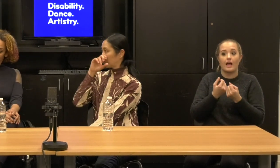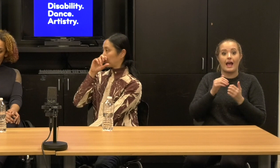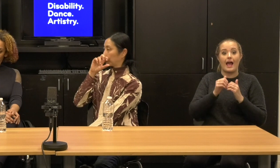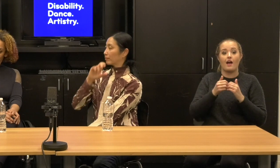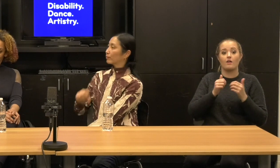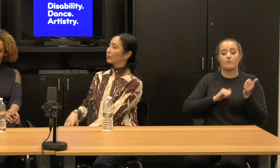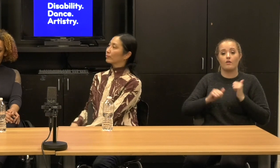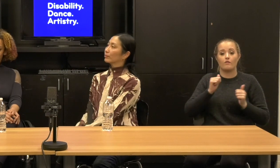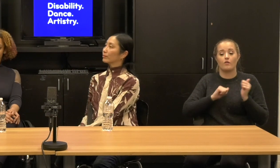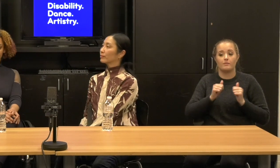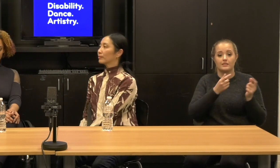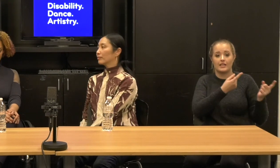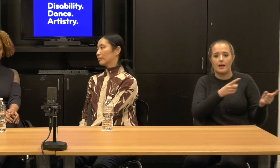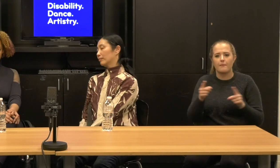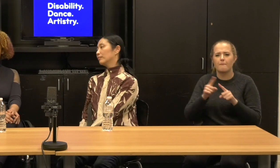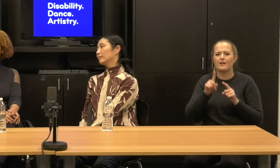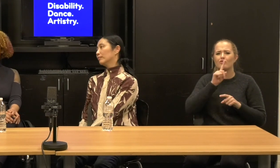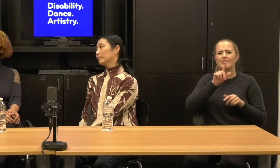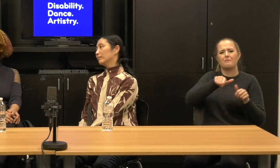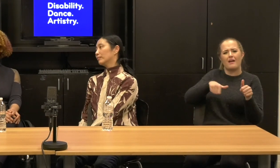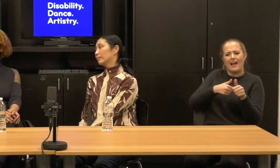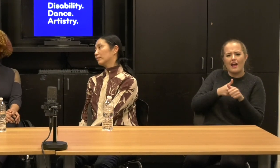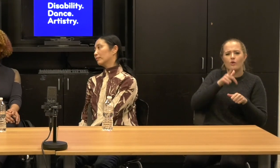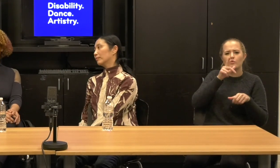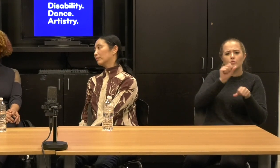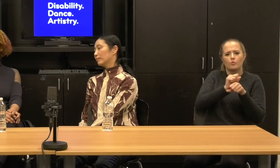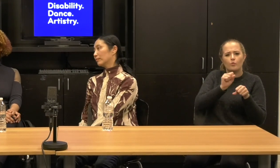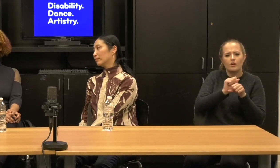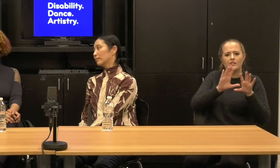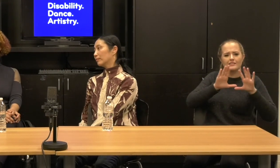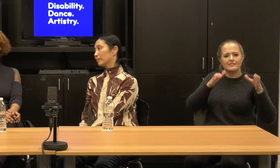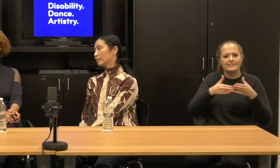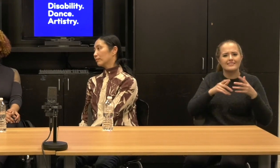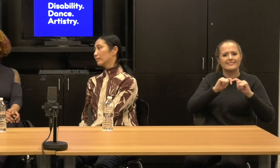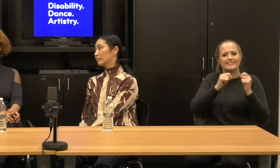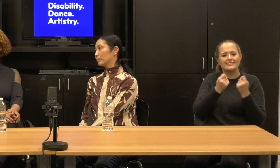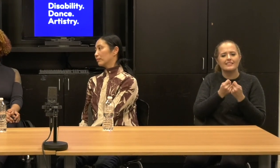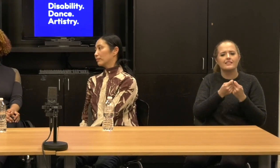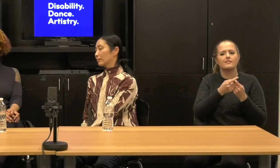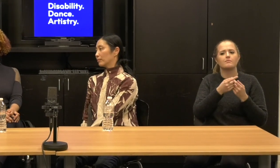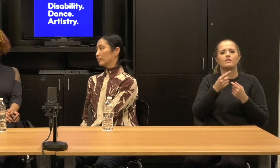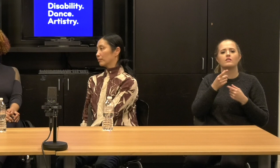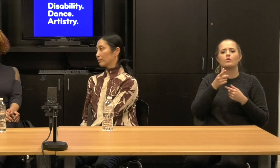It's the task force of the organization that supports the field thinking about disability equity.